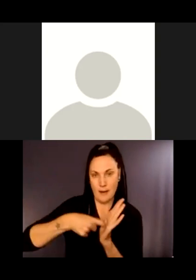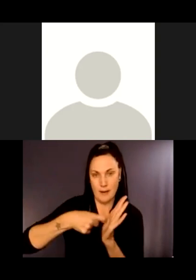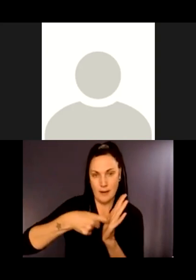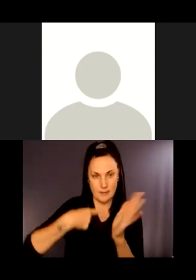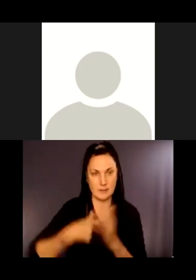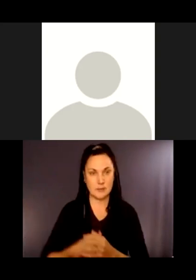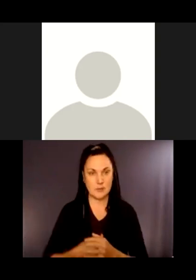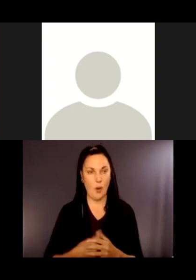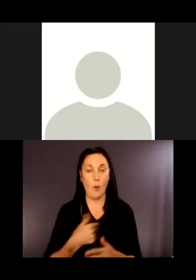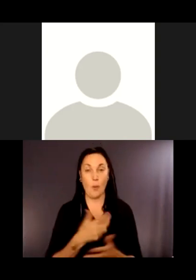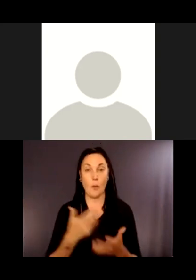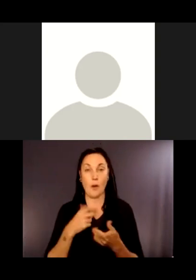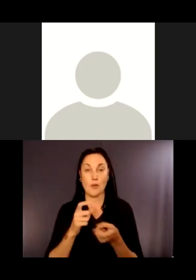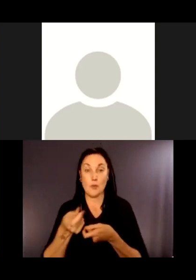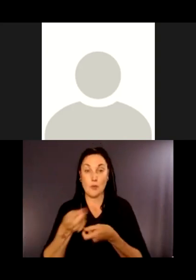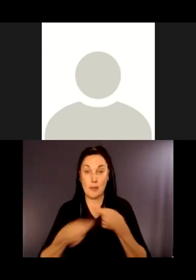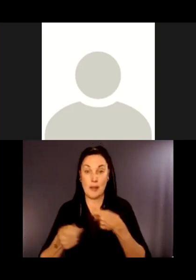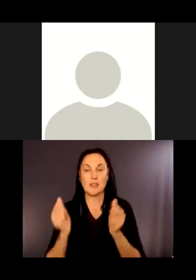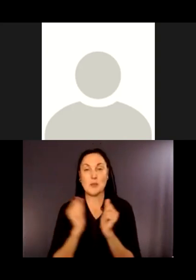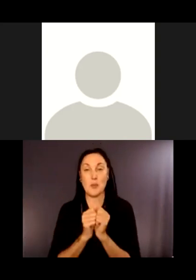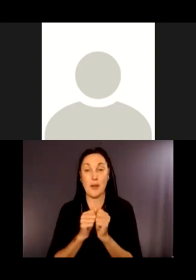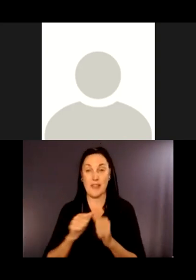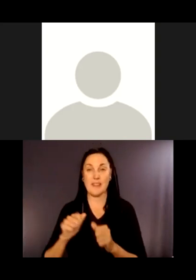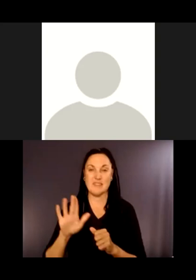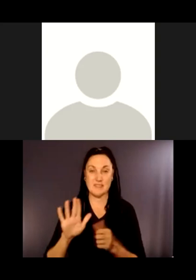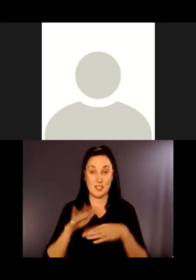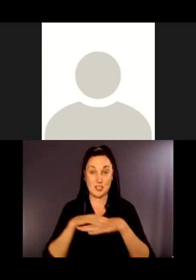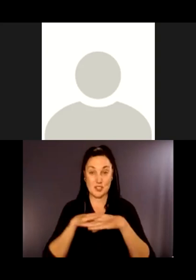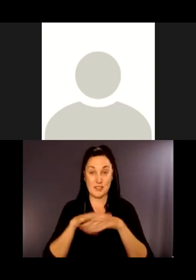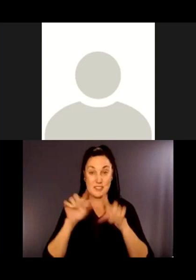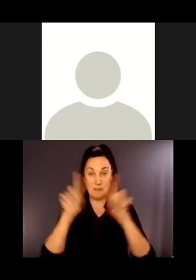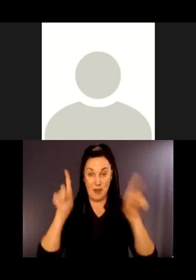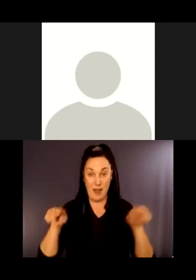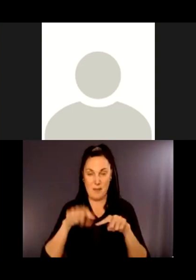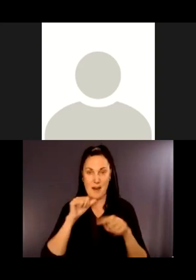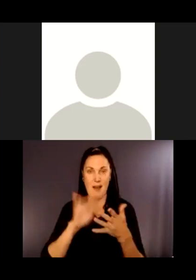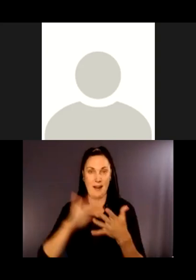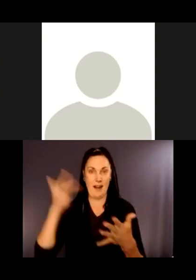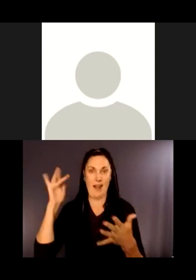accessible maps, as well as a graffiti-proof surface that makes it easier for park crews to maintain.